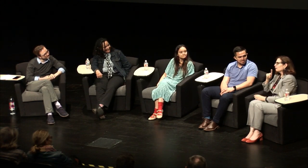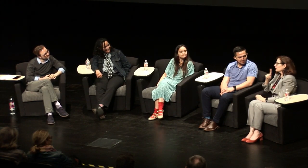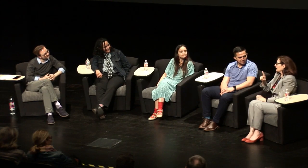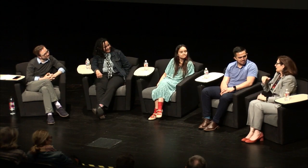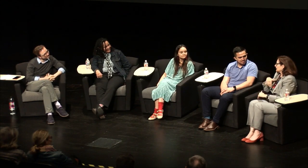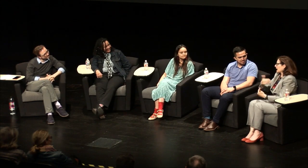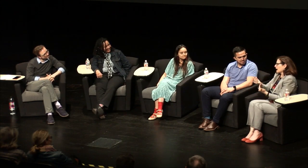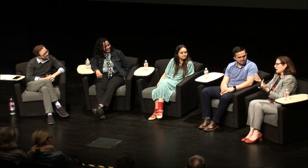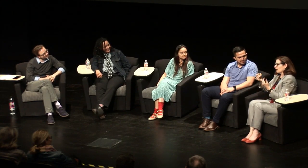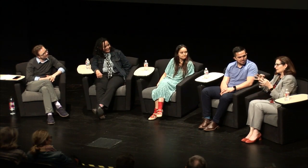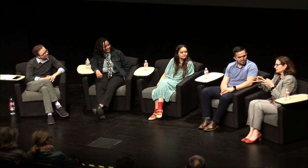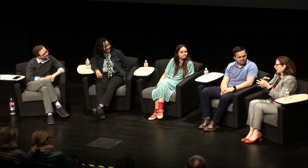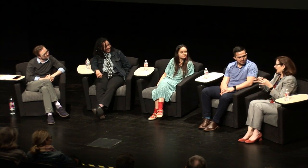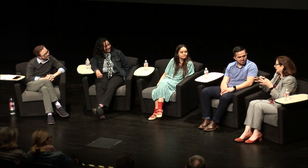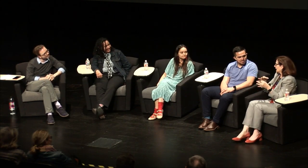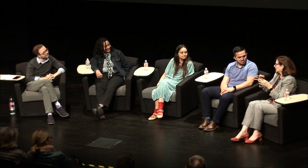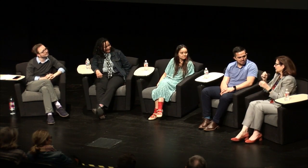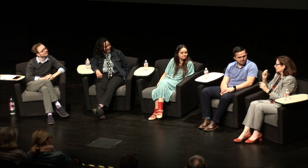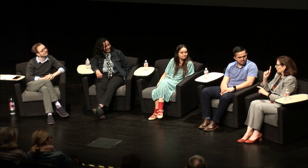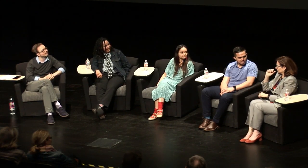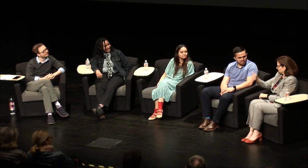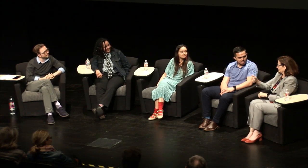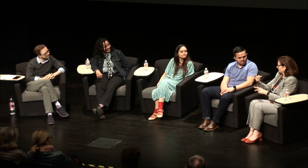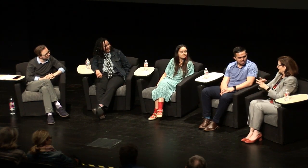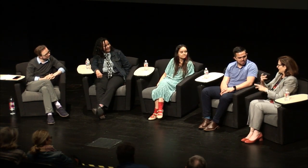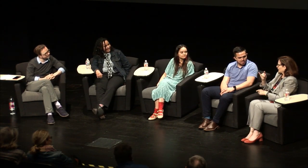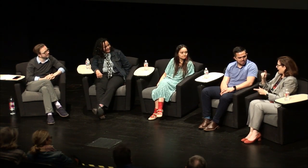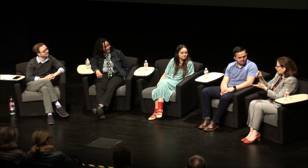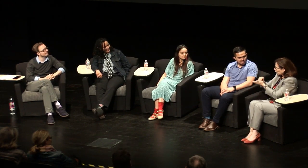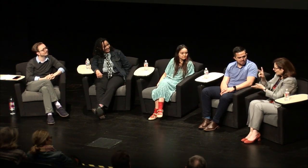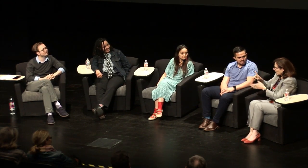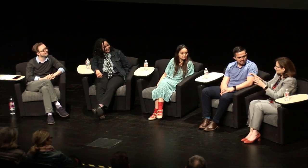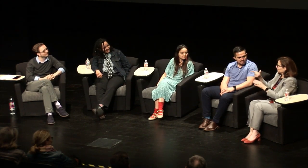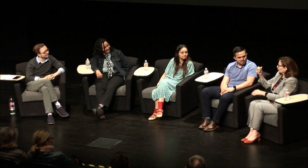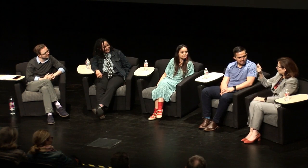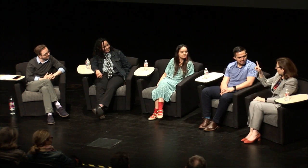that they're there to teach. I got tired of explaining so I let them figure it